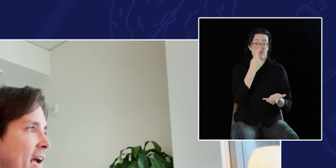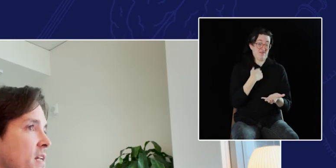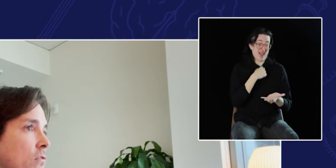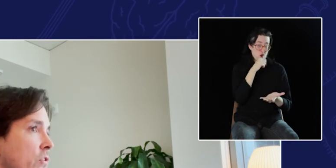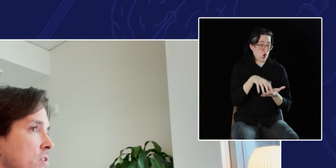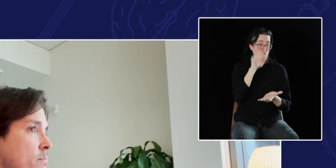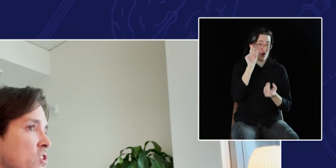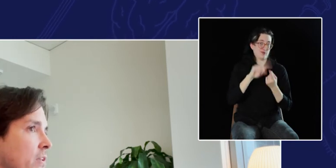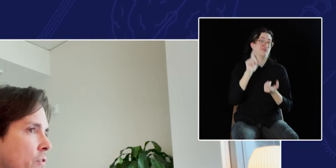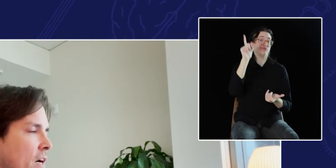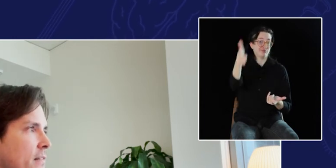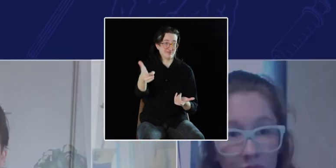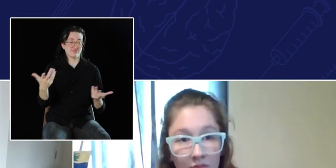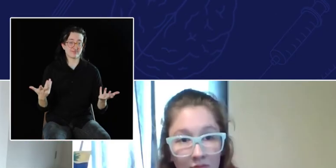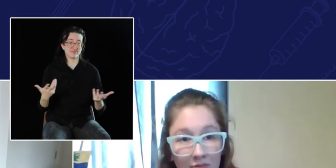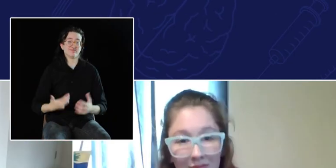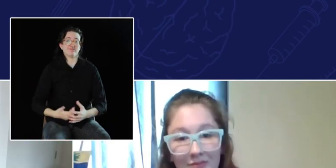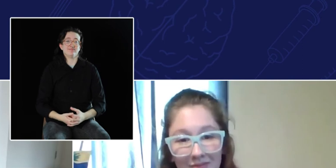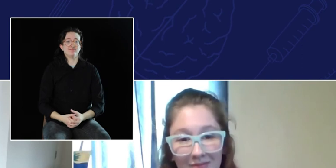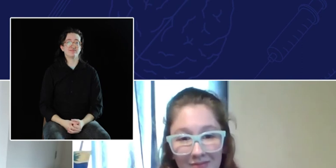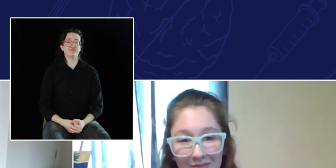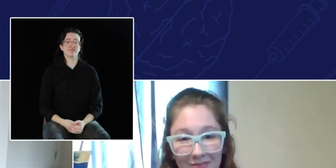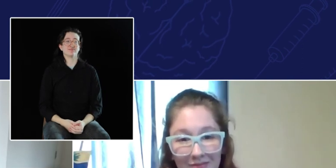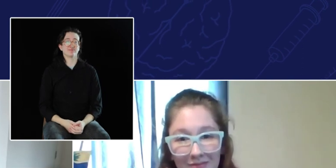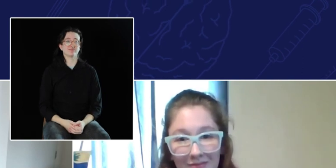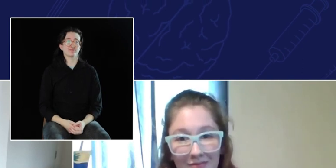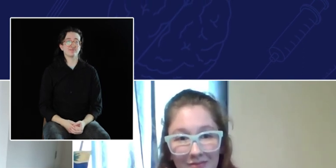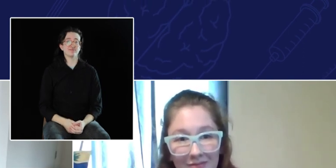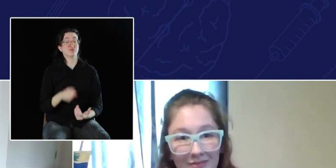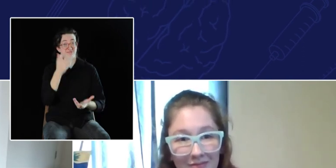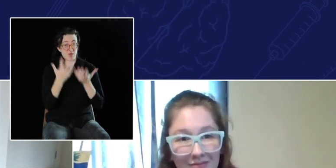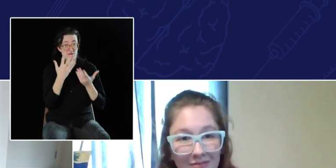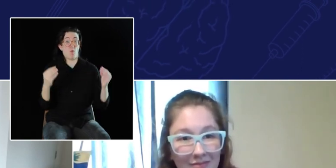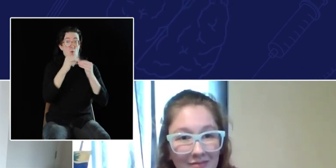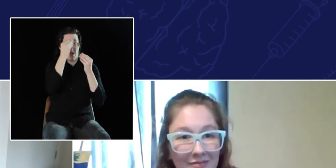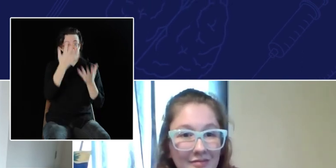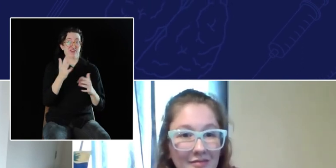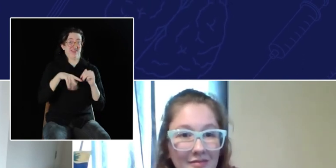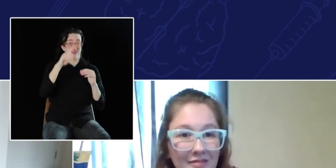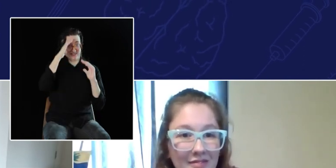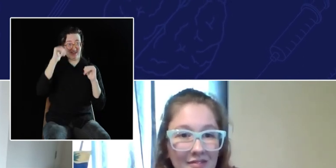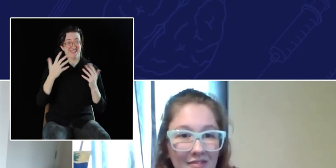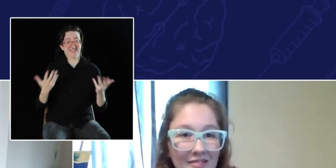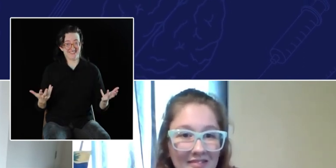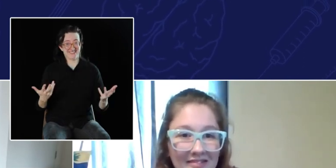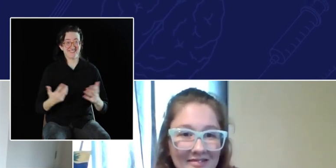I didn't learn until much later on. [DR. RUFFIN] I think you're probably getting a lot more information than you get -- uh, bet on.